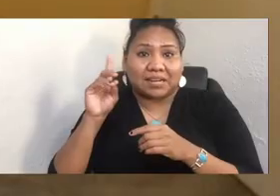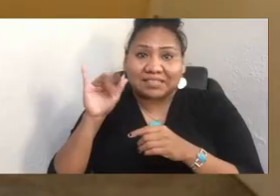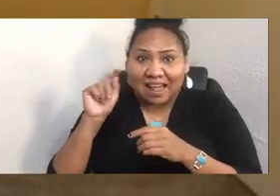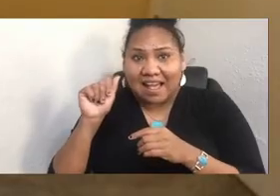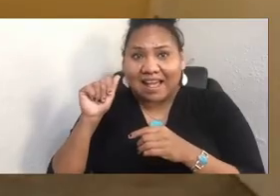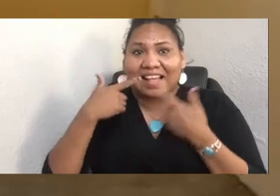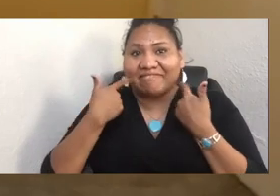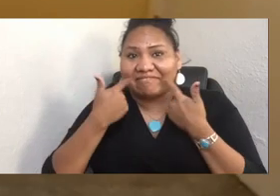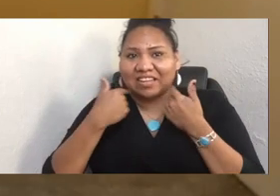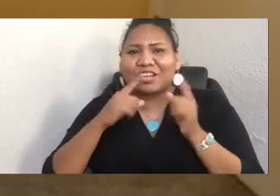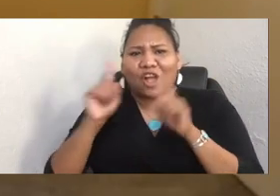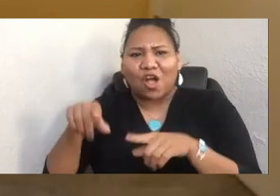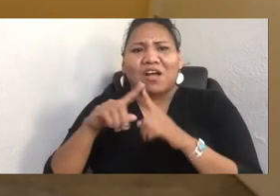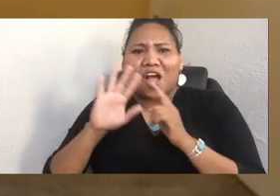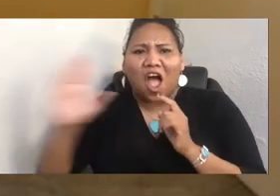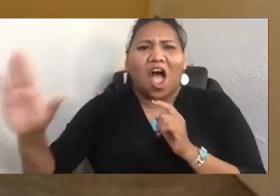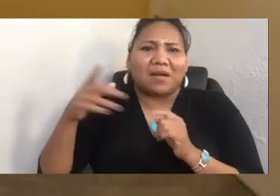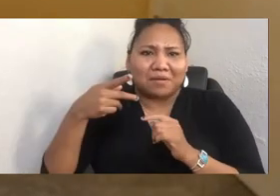Yeah I promise to laugh around and tell dirty snagging jokes.